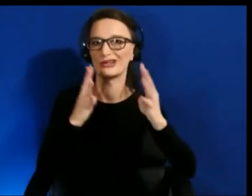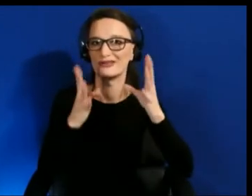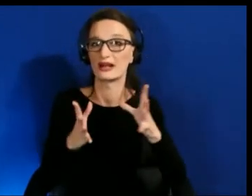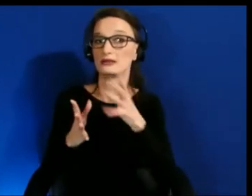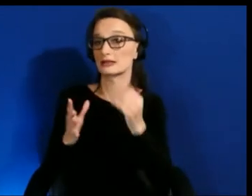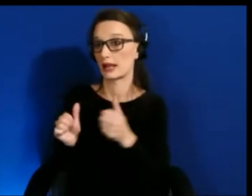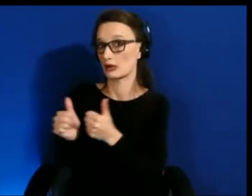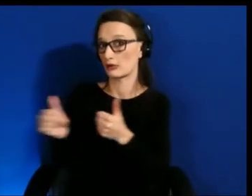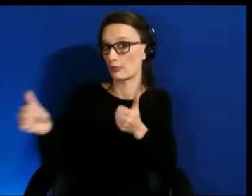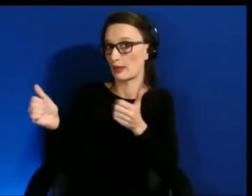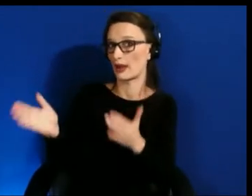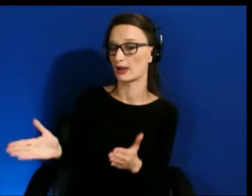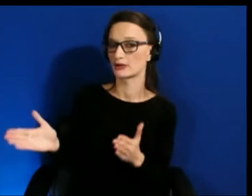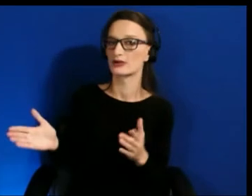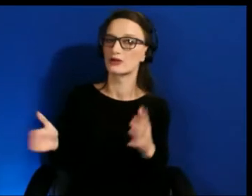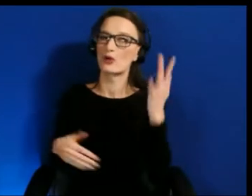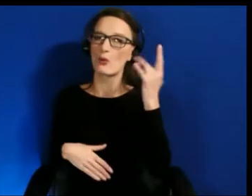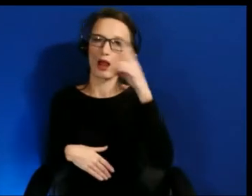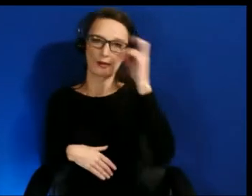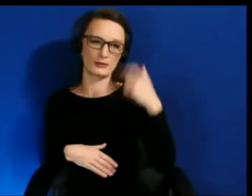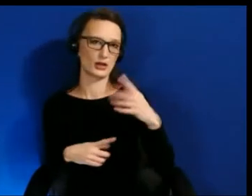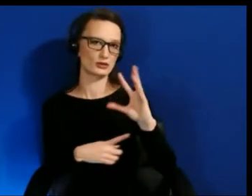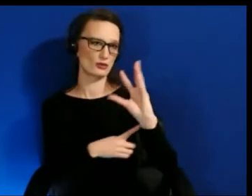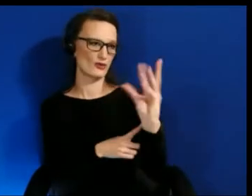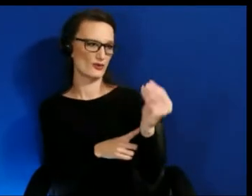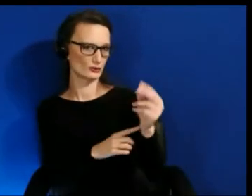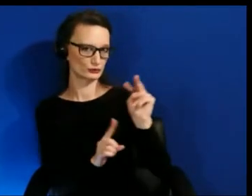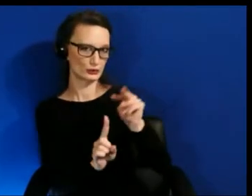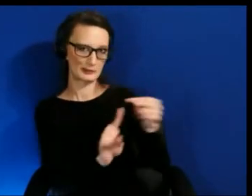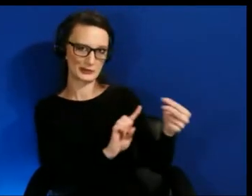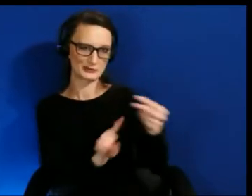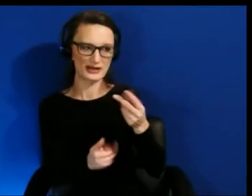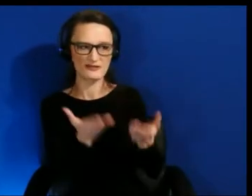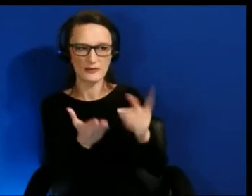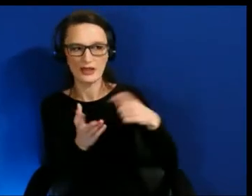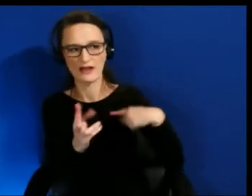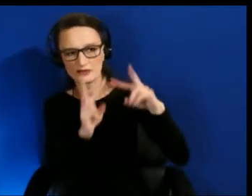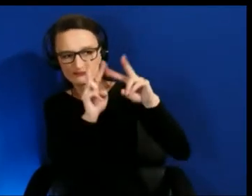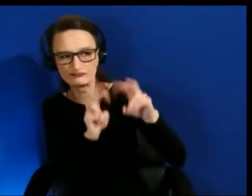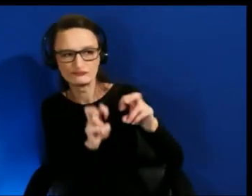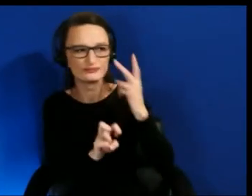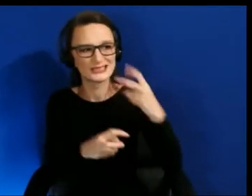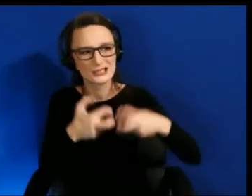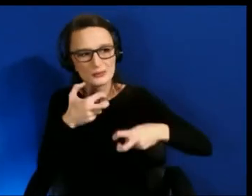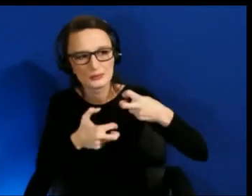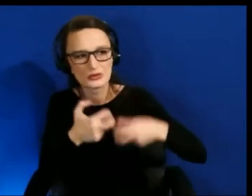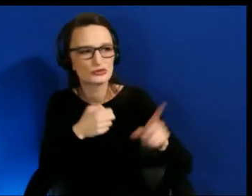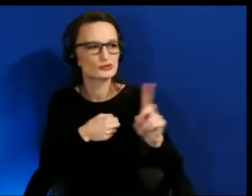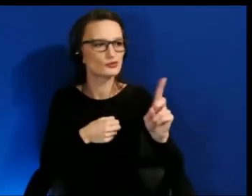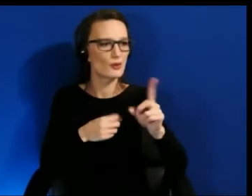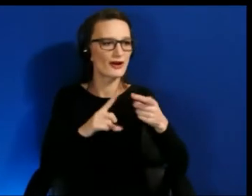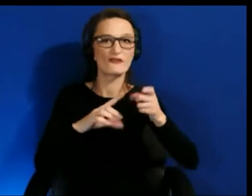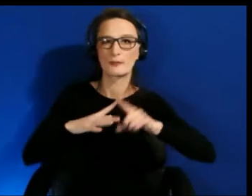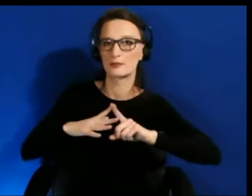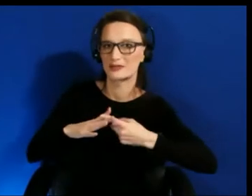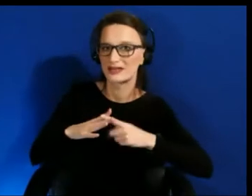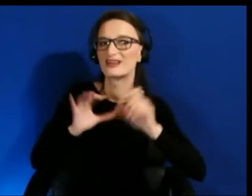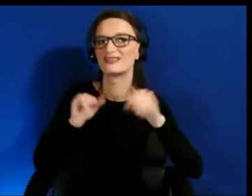perspectives and kind of see where those issues may be from the start we may find some innovations right away.